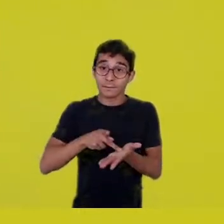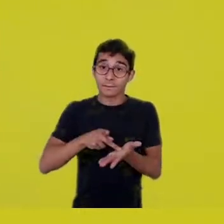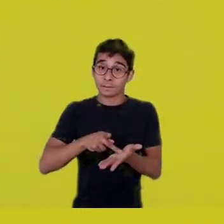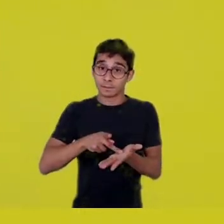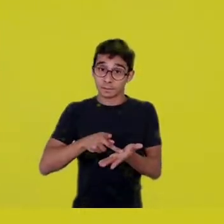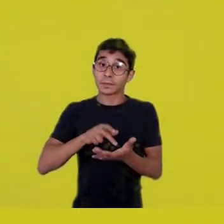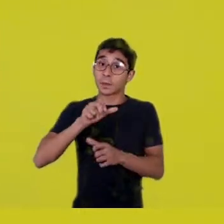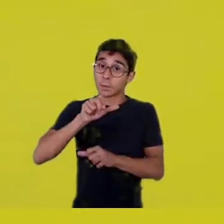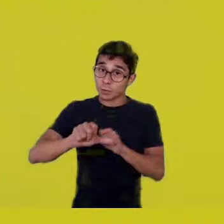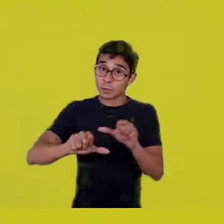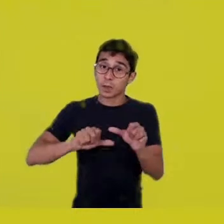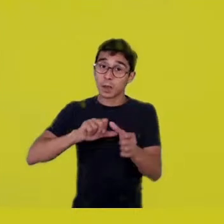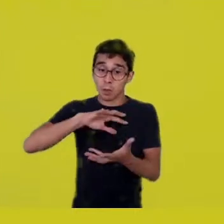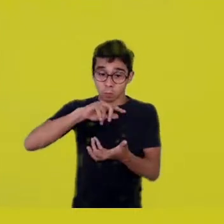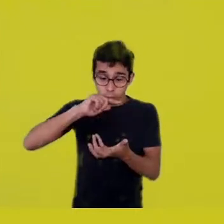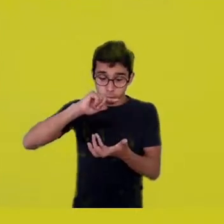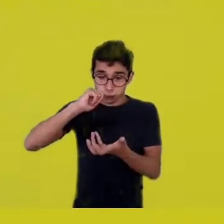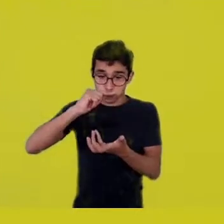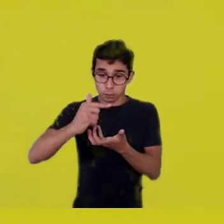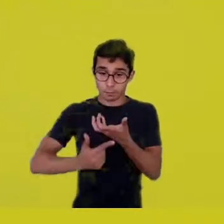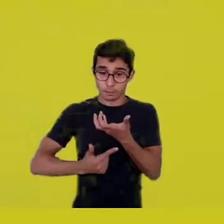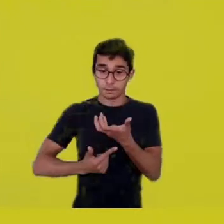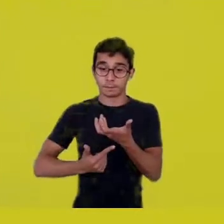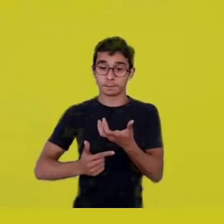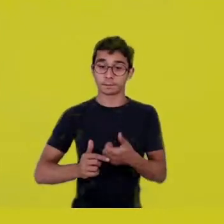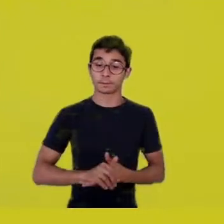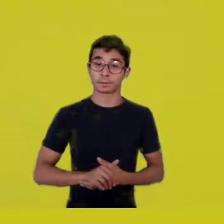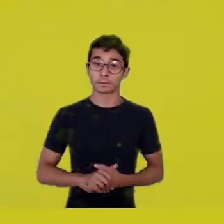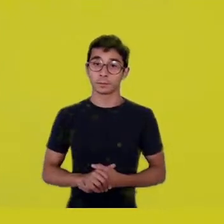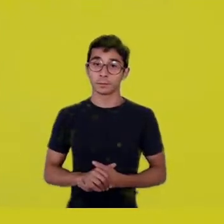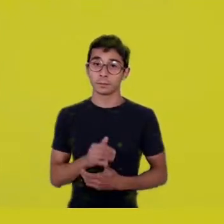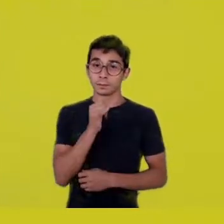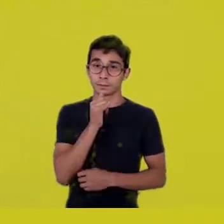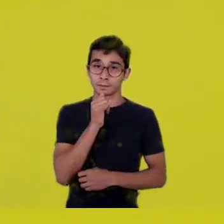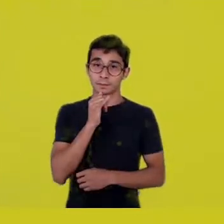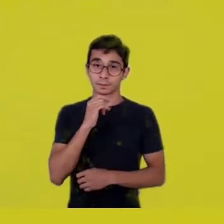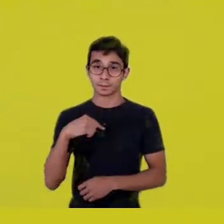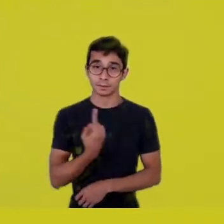When that part of us, humanity,